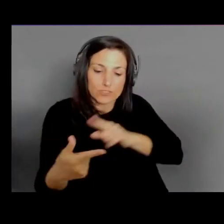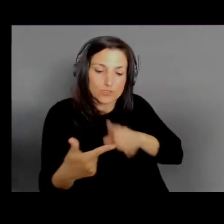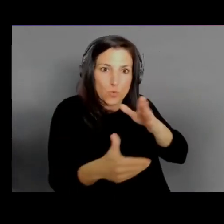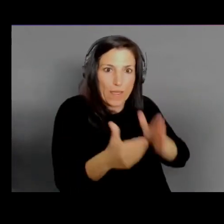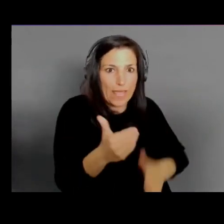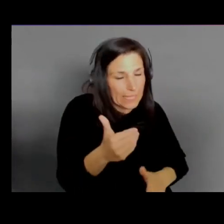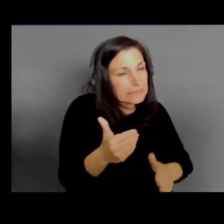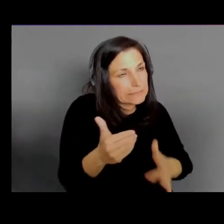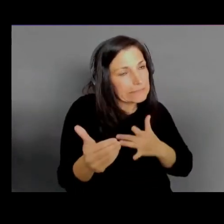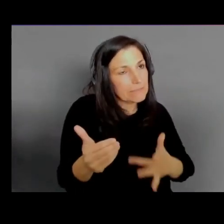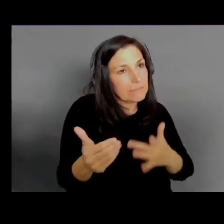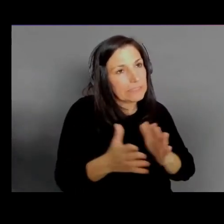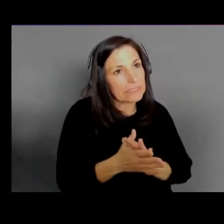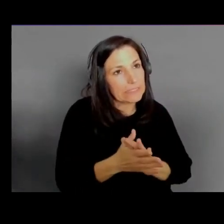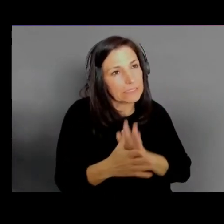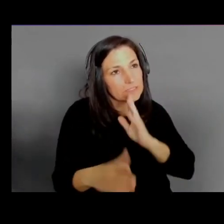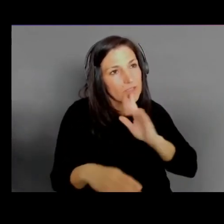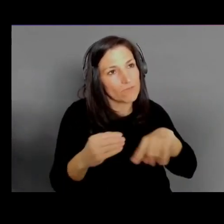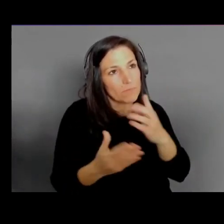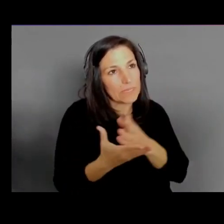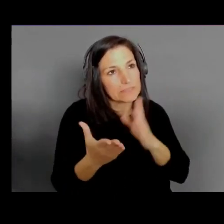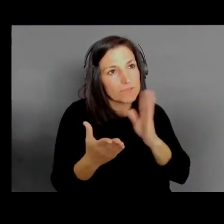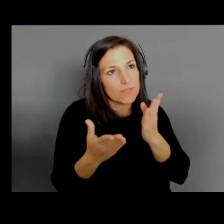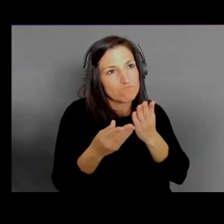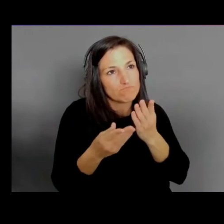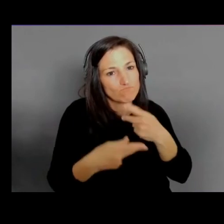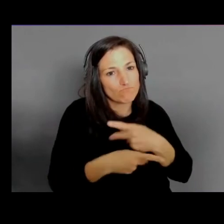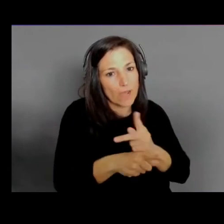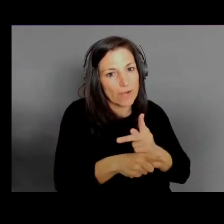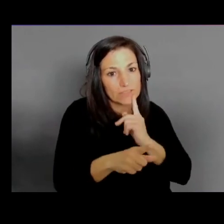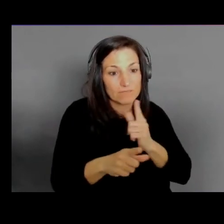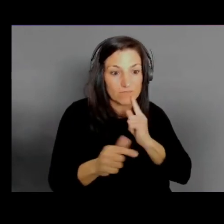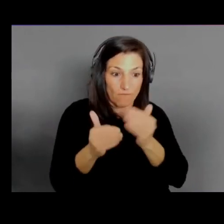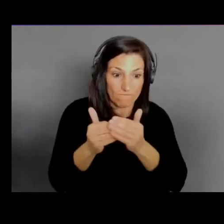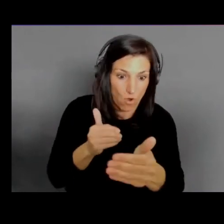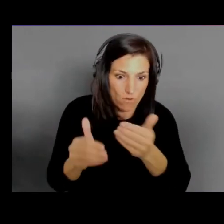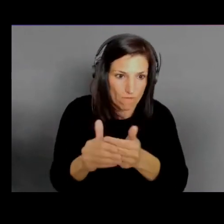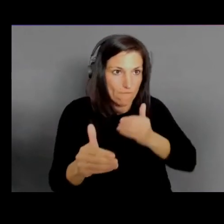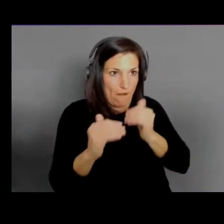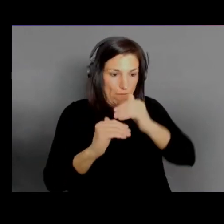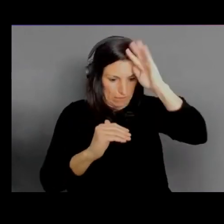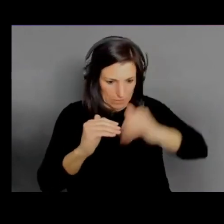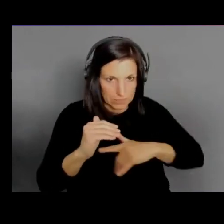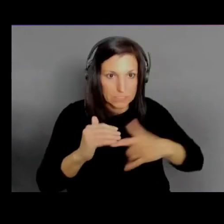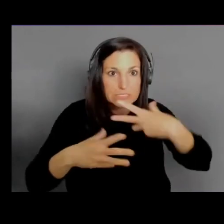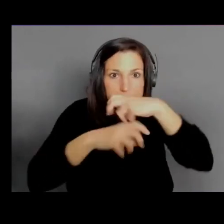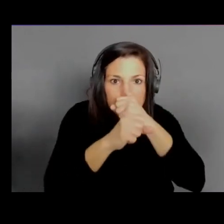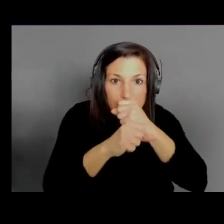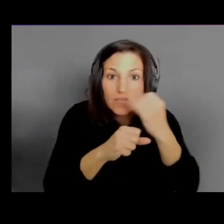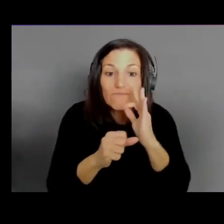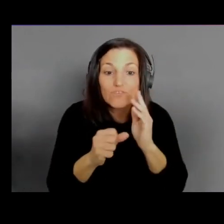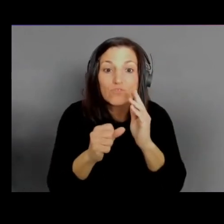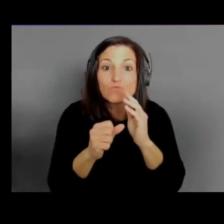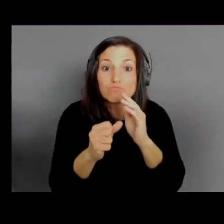that do this perfect forward backward secrecy. If you kill that key material, you've essentially destroyed any and all